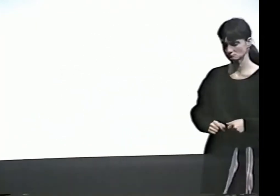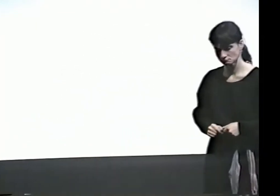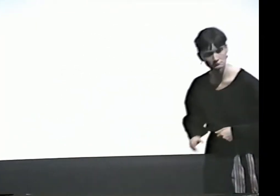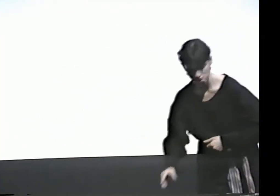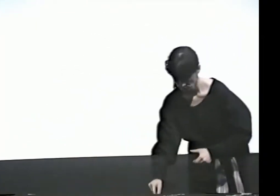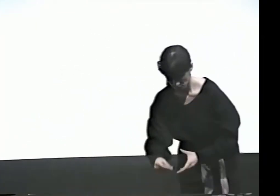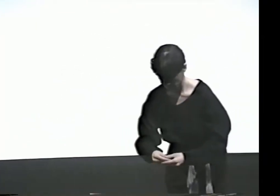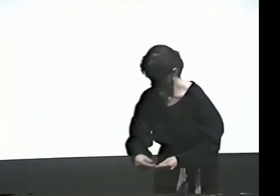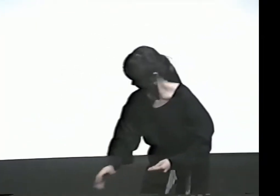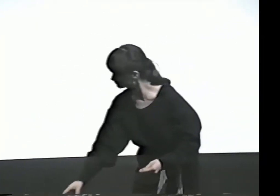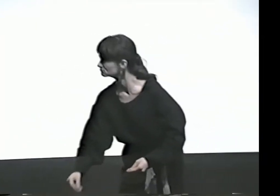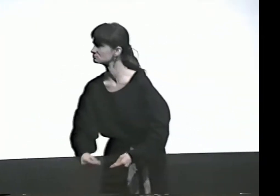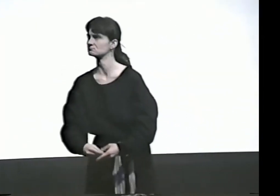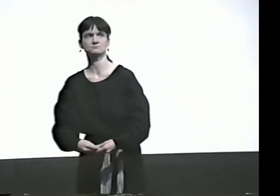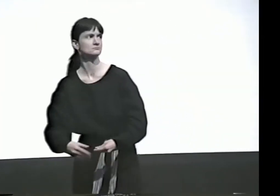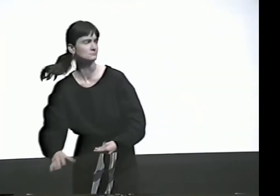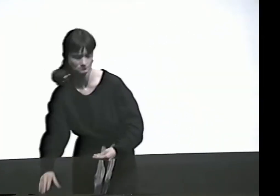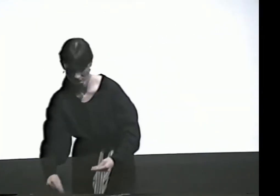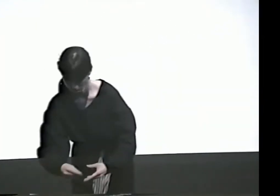PASSERBY COLLECTS THEM.